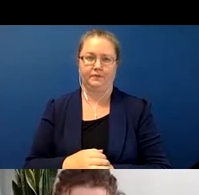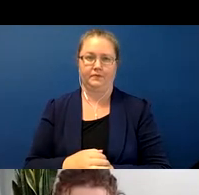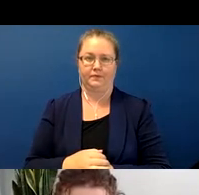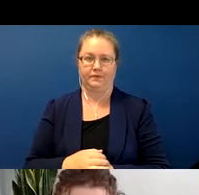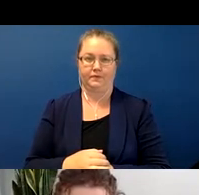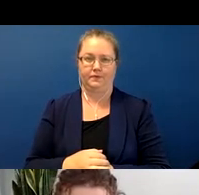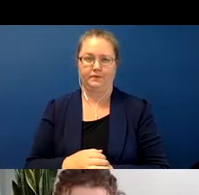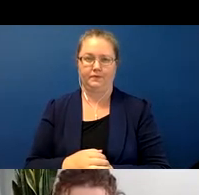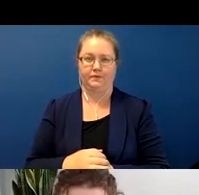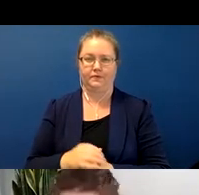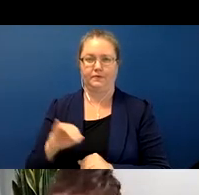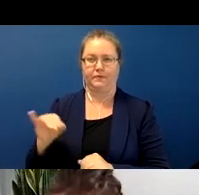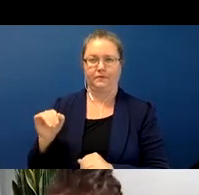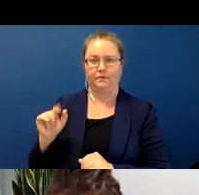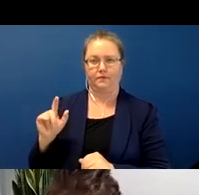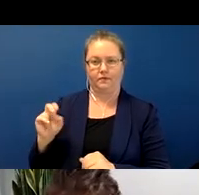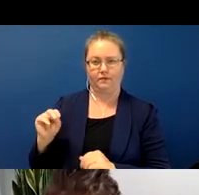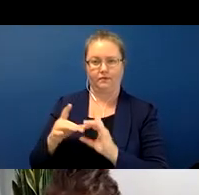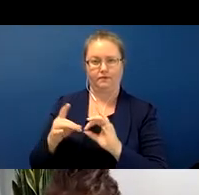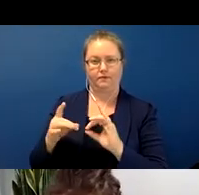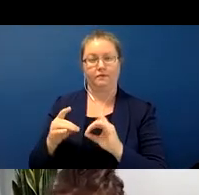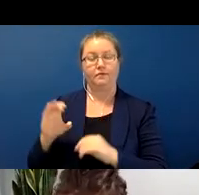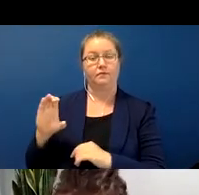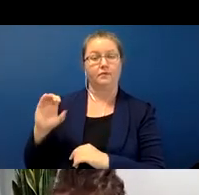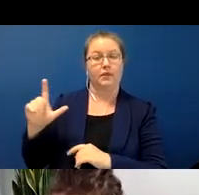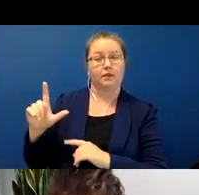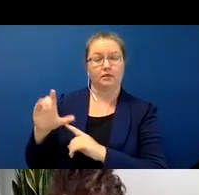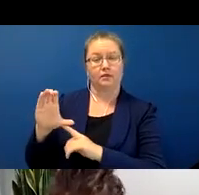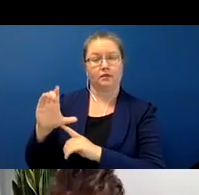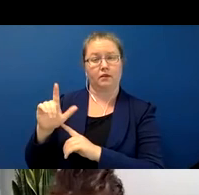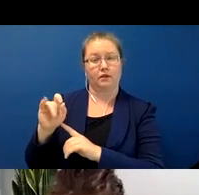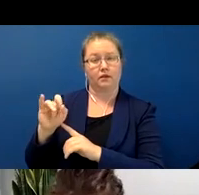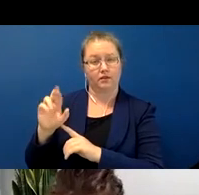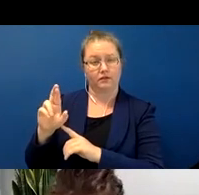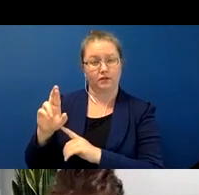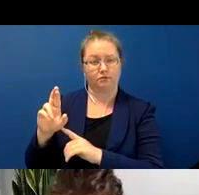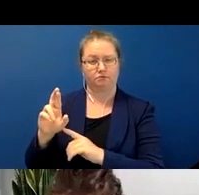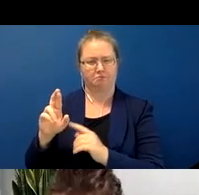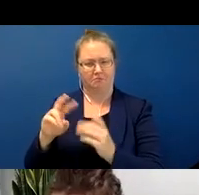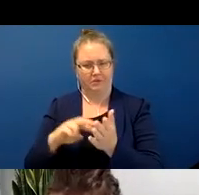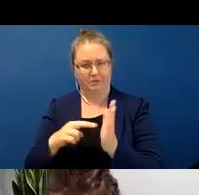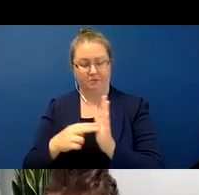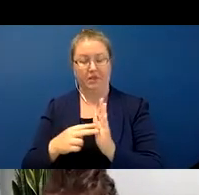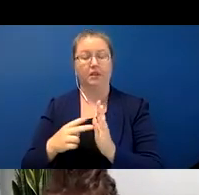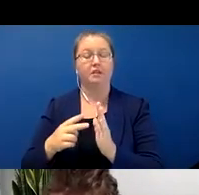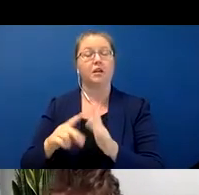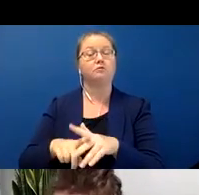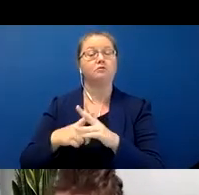So what are classifiers? So in the literature, in the 1970s, when research on classifiers